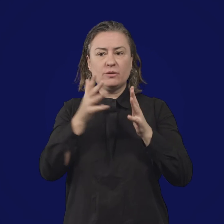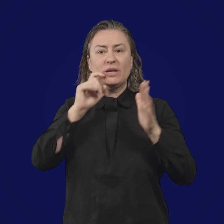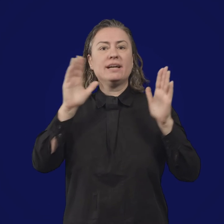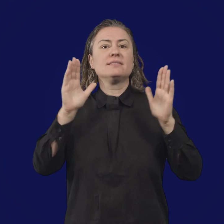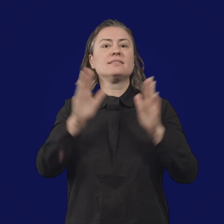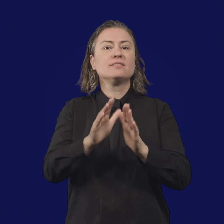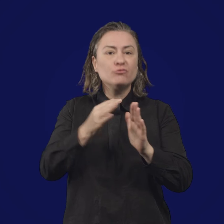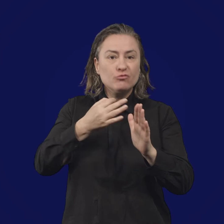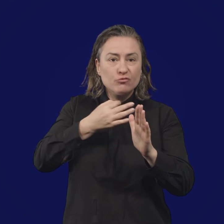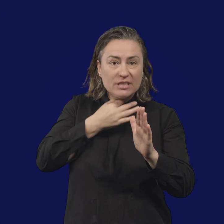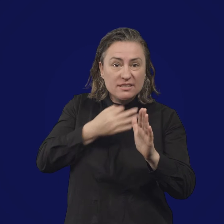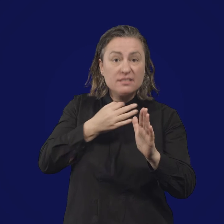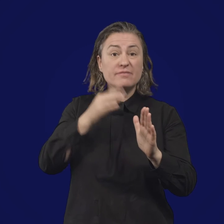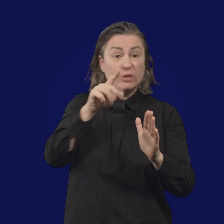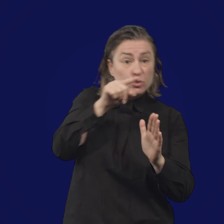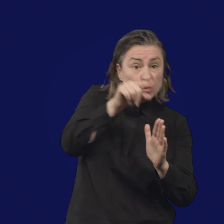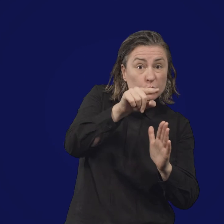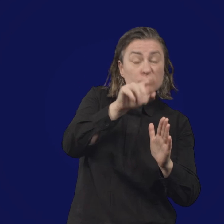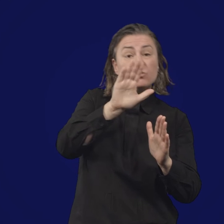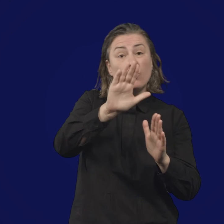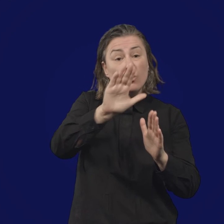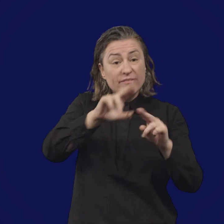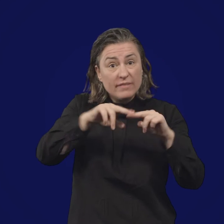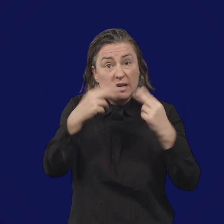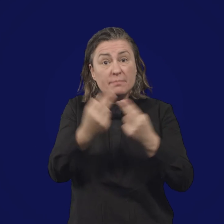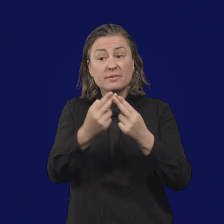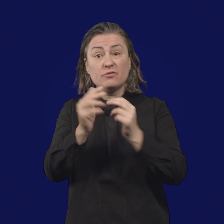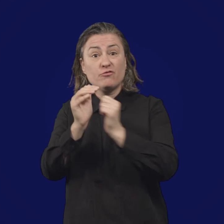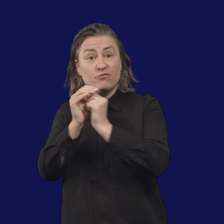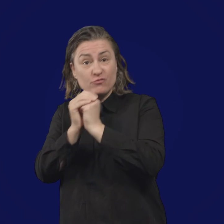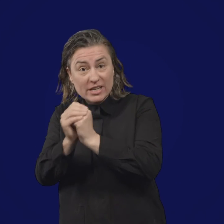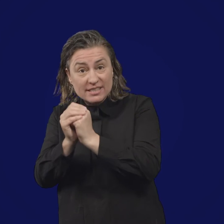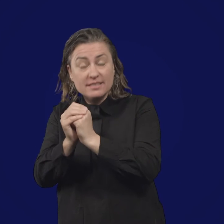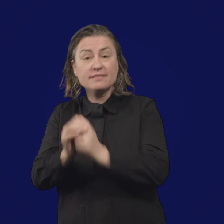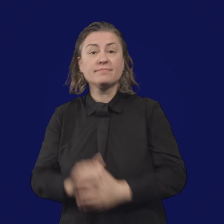and they rely on others to be vaccinated to control the spread of COVID-19.